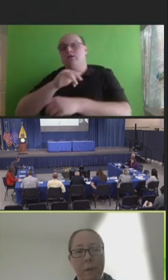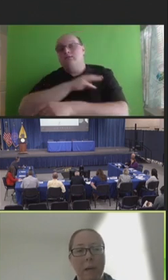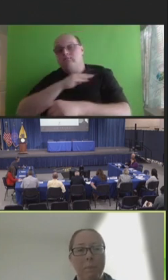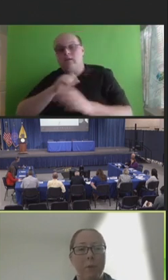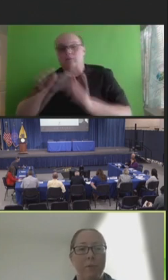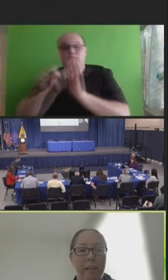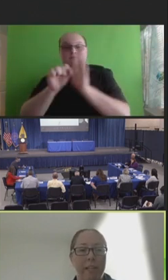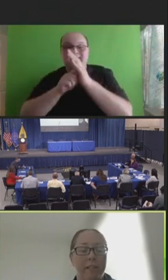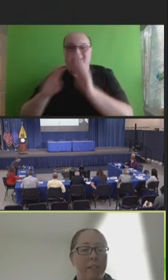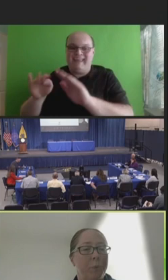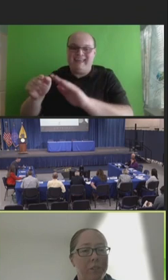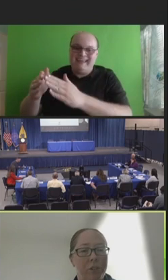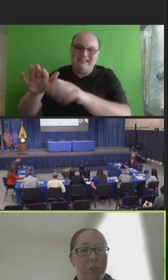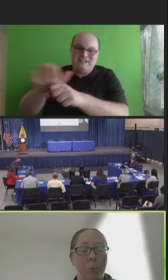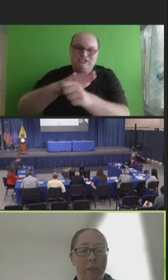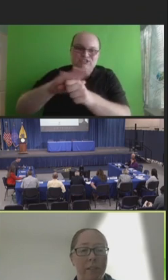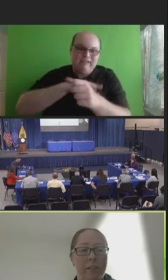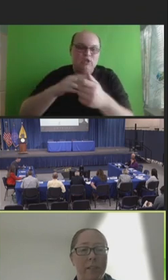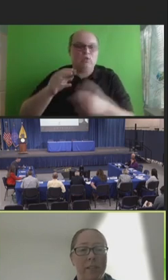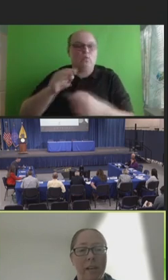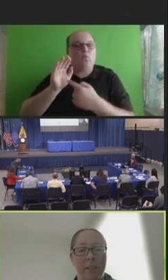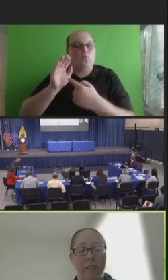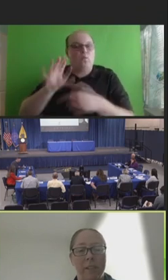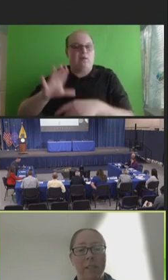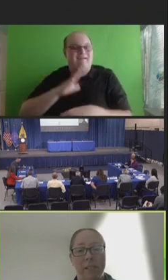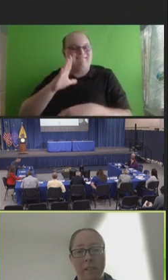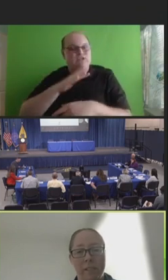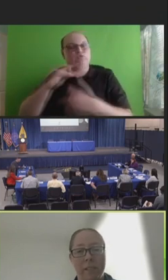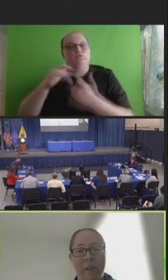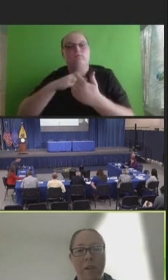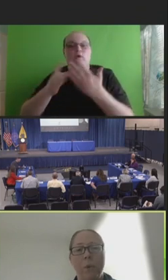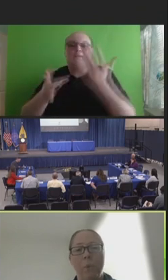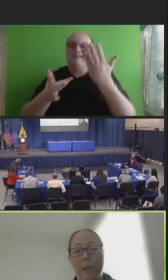by providing situational awareness and technical assistance.